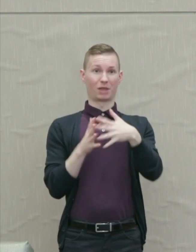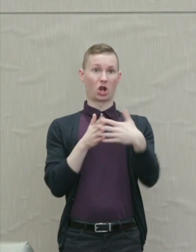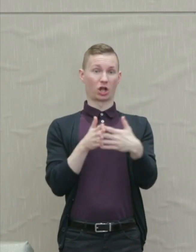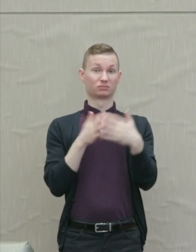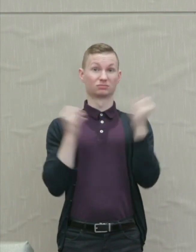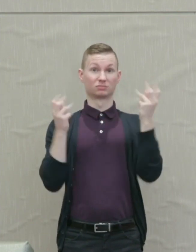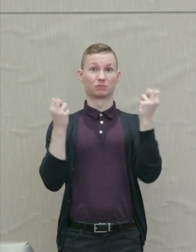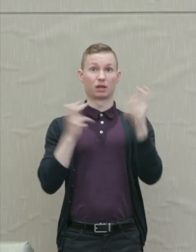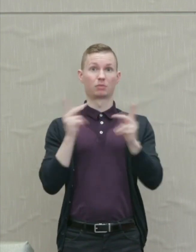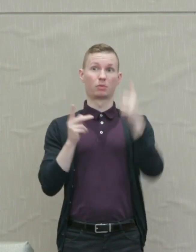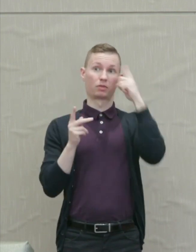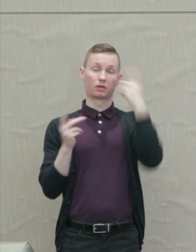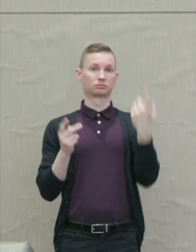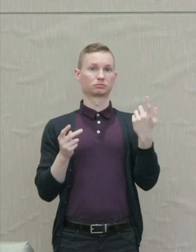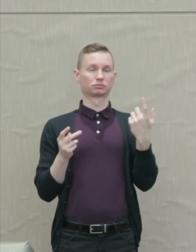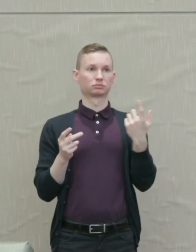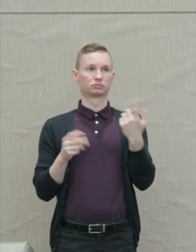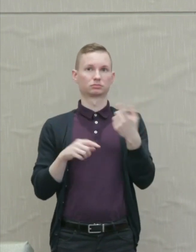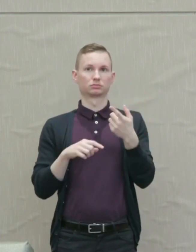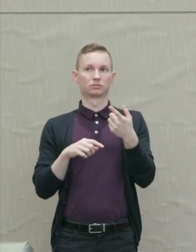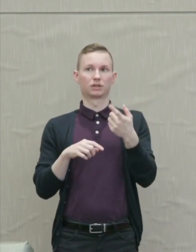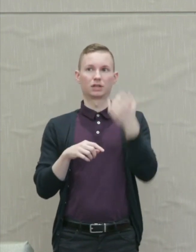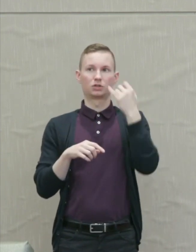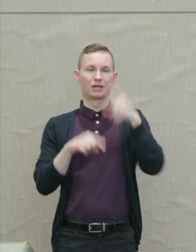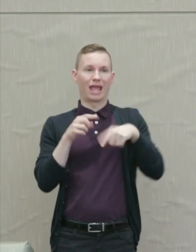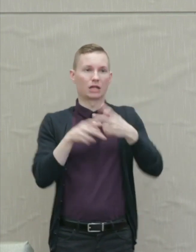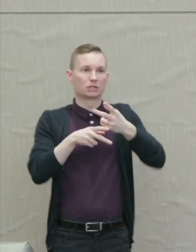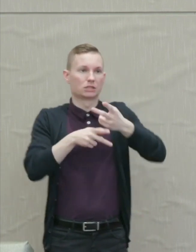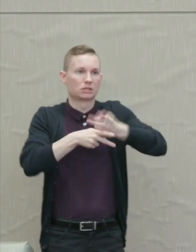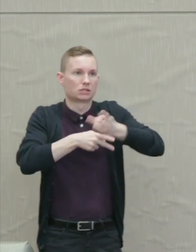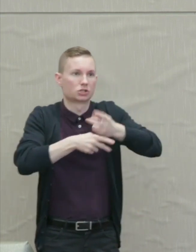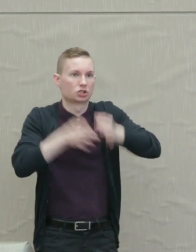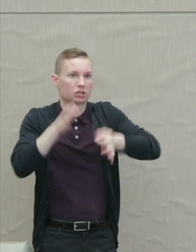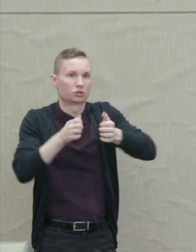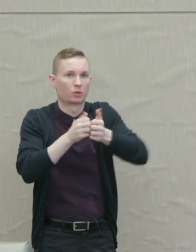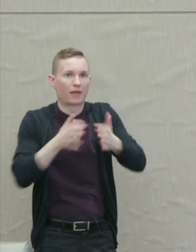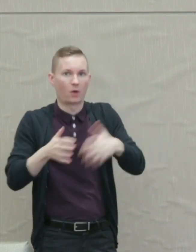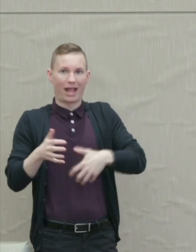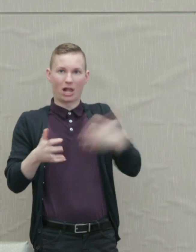Many people think it's impossible to care for justice without anger at injustice and